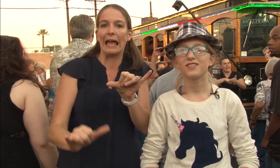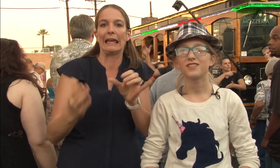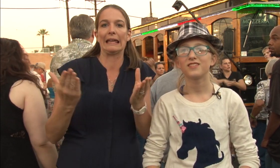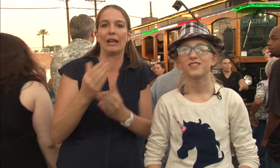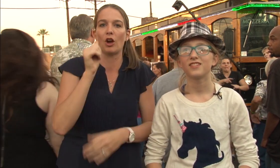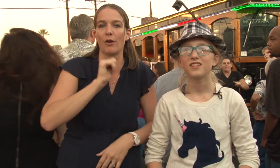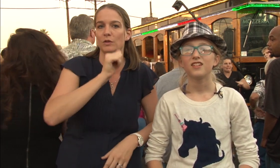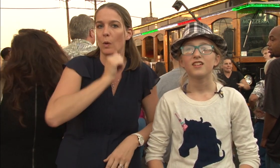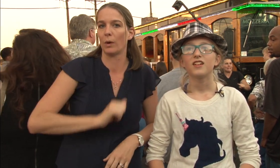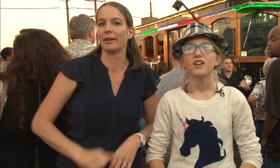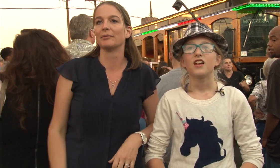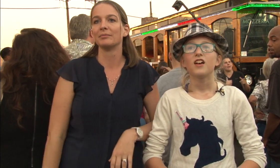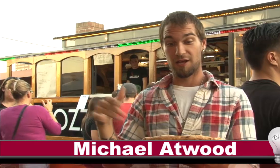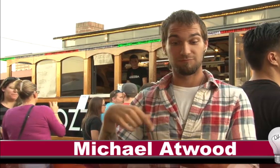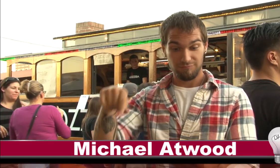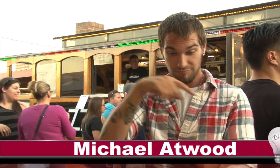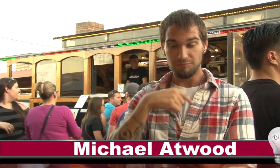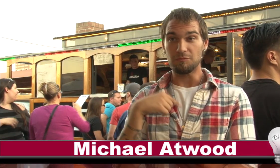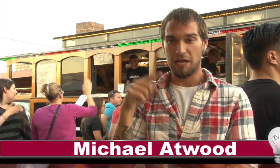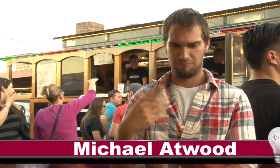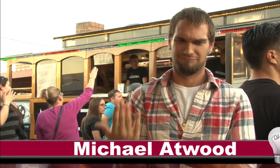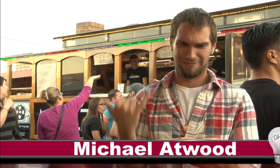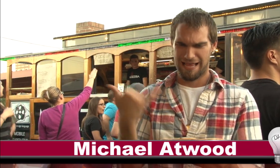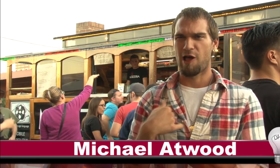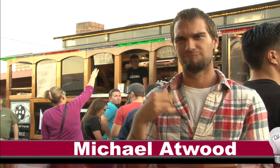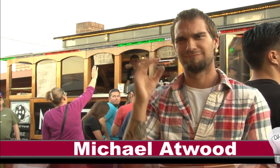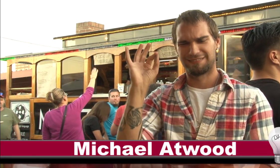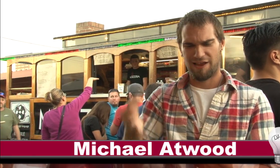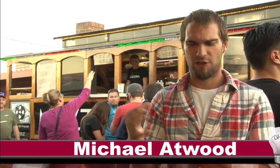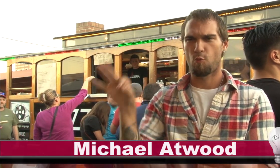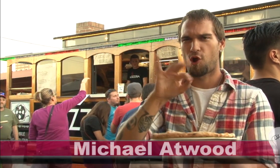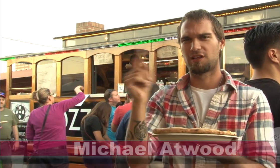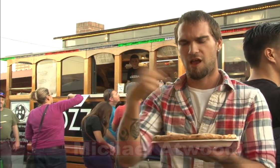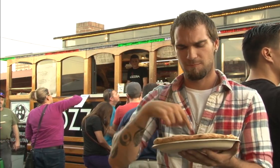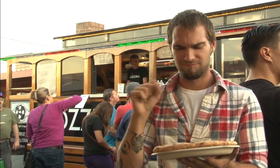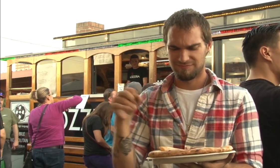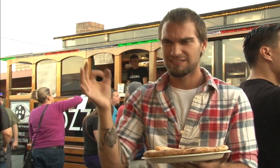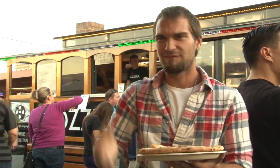Michael: Now that I’ve tried it I realize it was definitely worth the trip. Definitely!